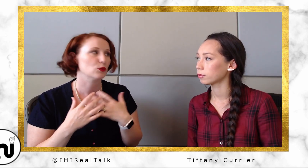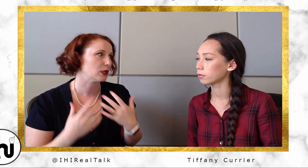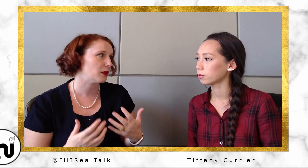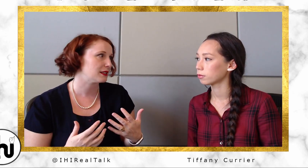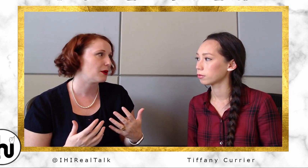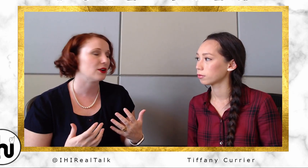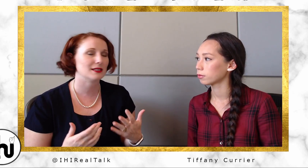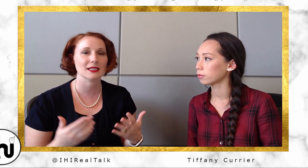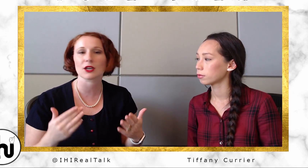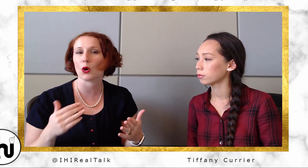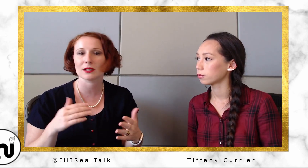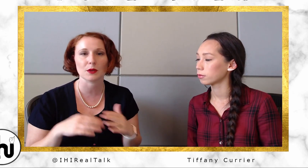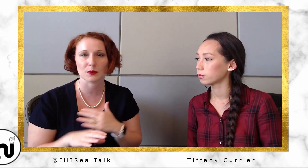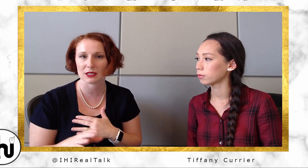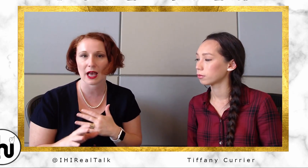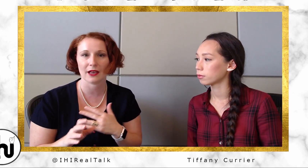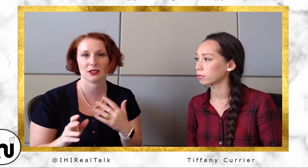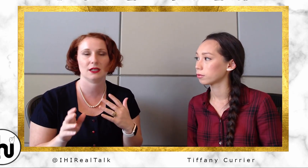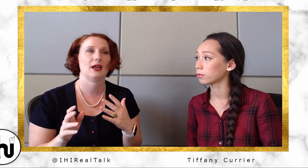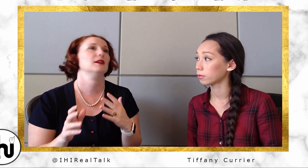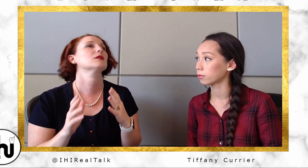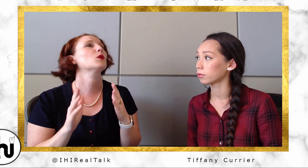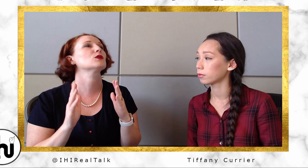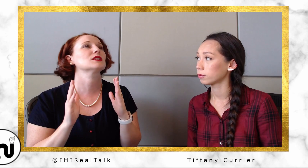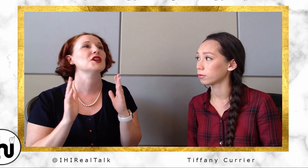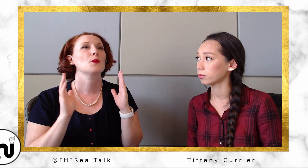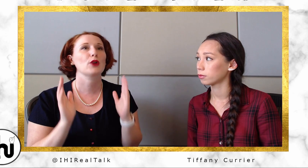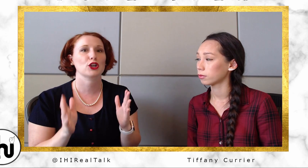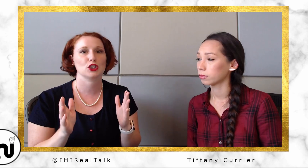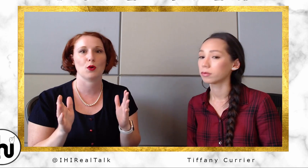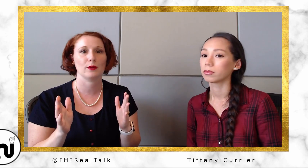blessed about is, I get to go into people's lives at the most precious moments.